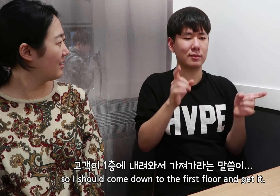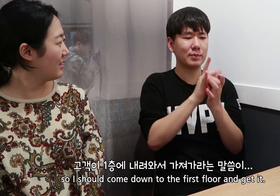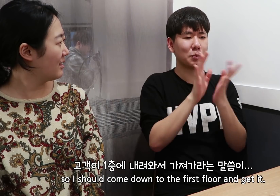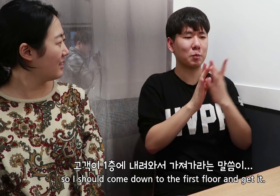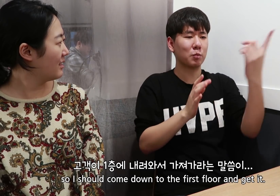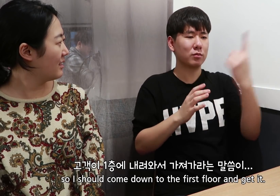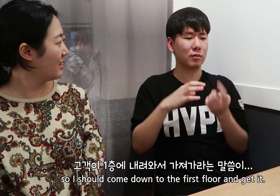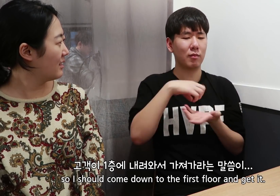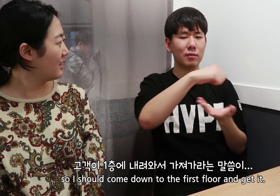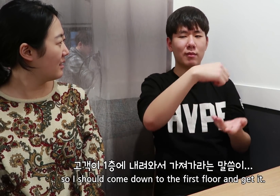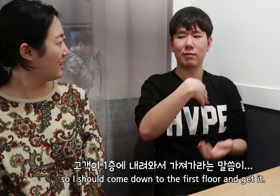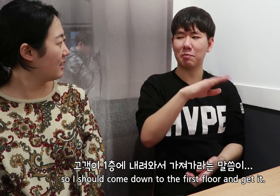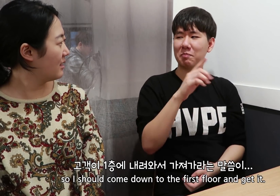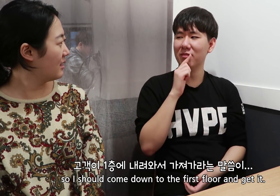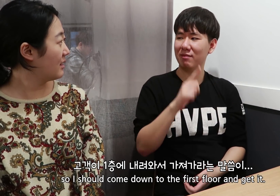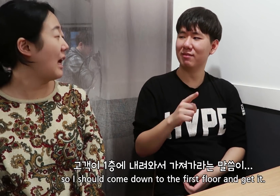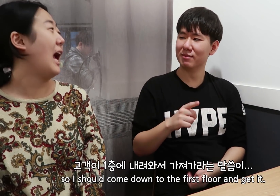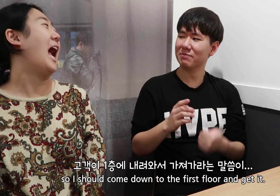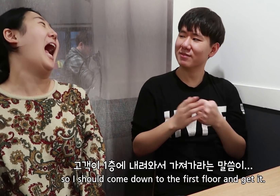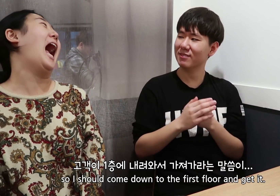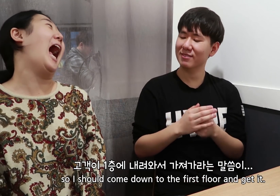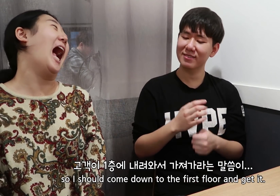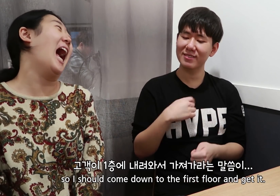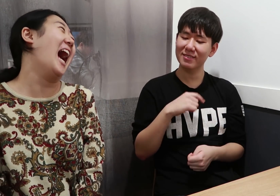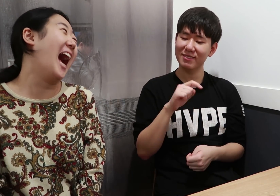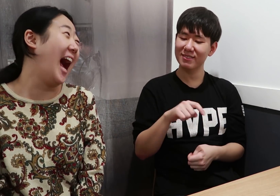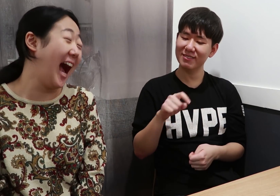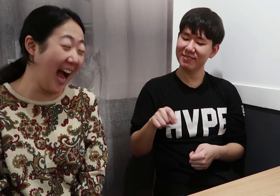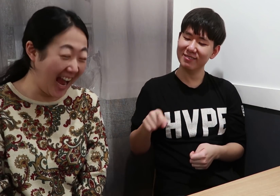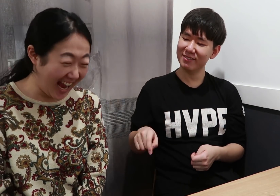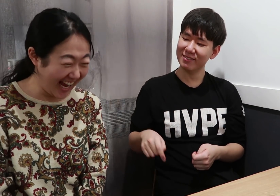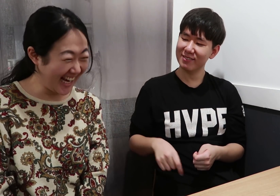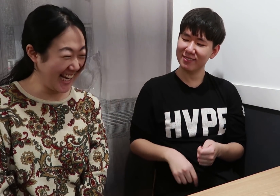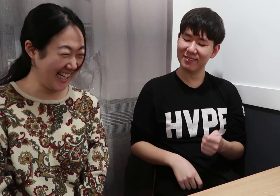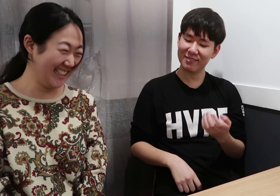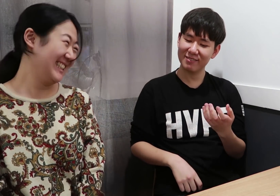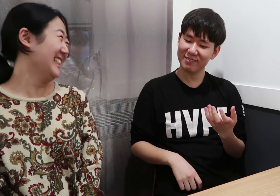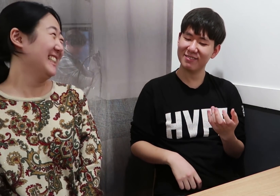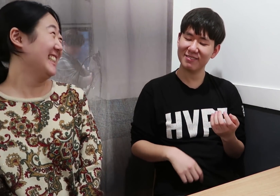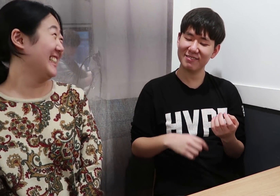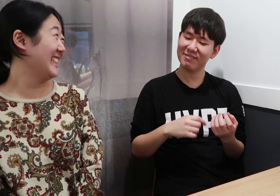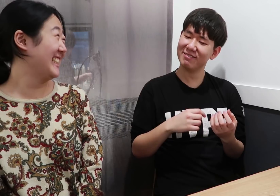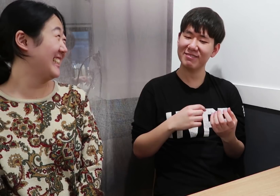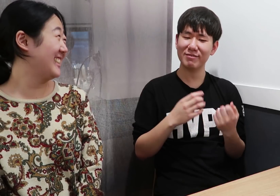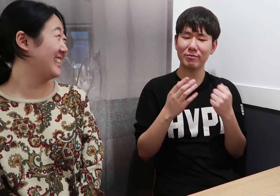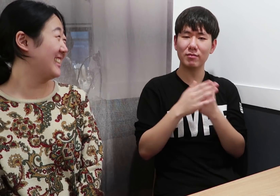so I should come down to the first floor and get it.